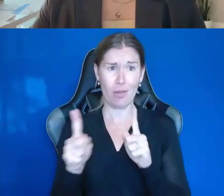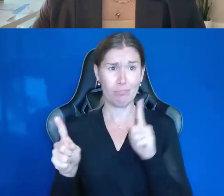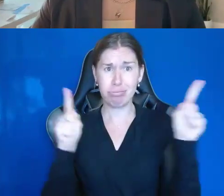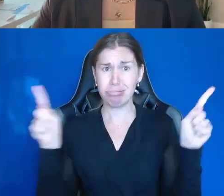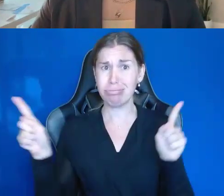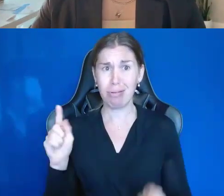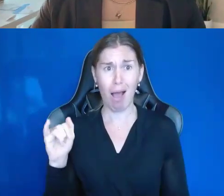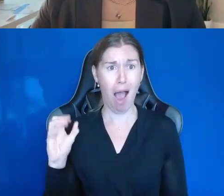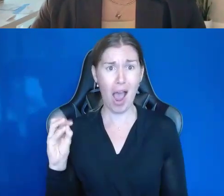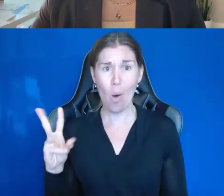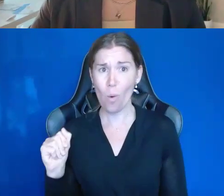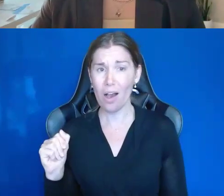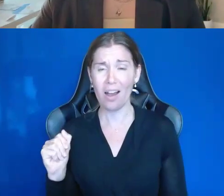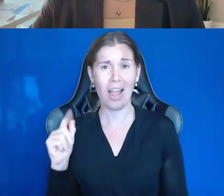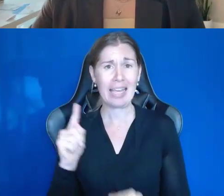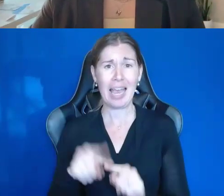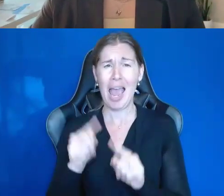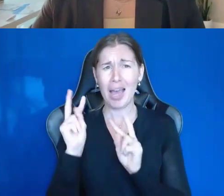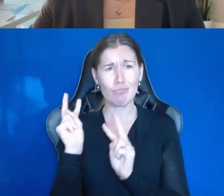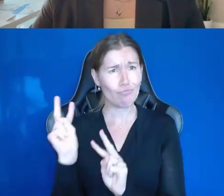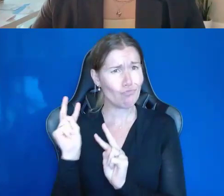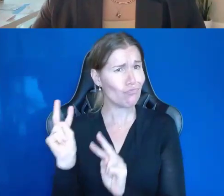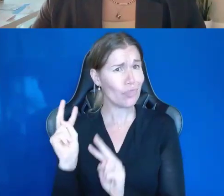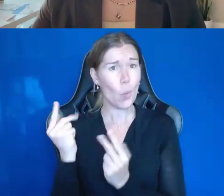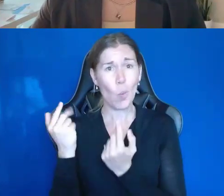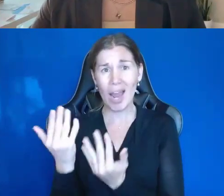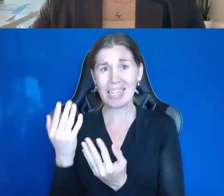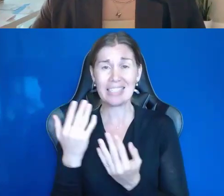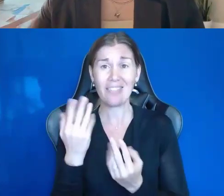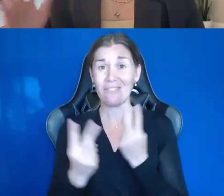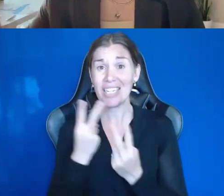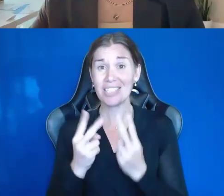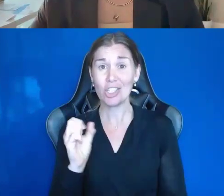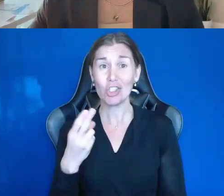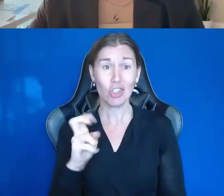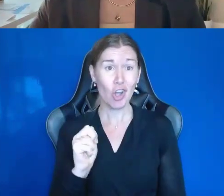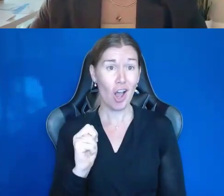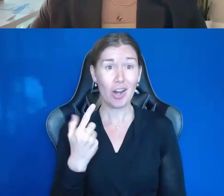I cannot wait to visit Shawn Goes Bananas and find your food trailer, wherever you may